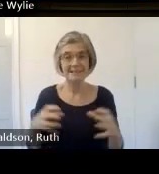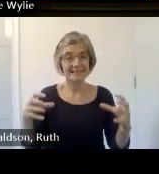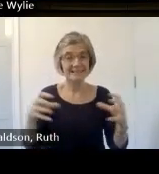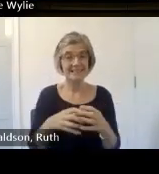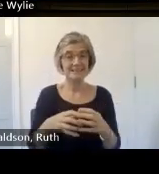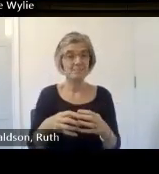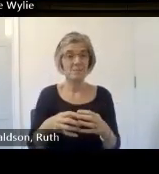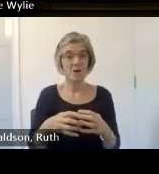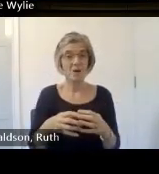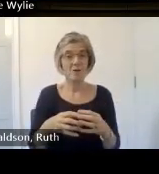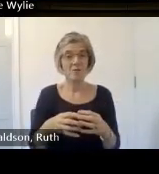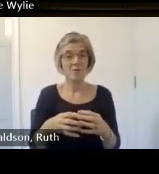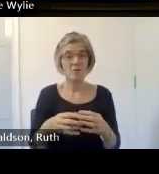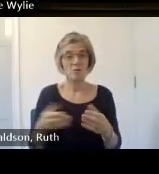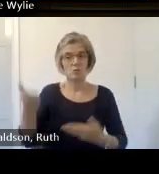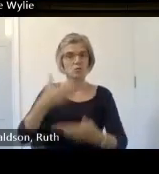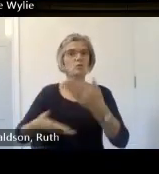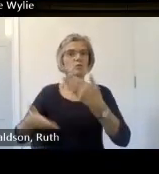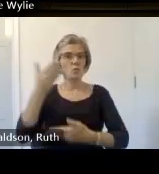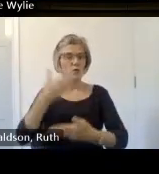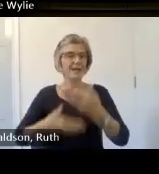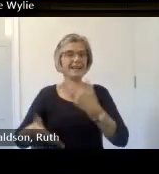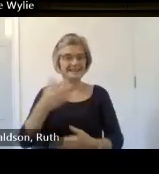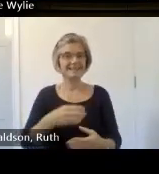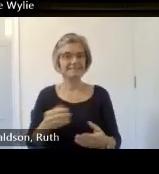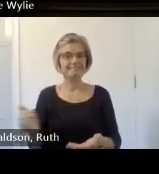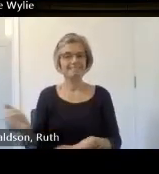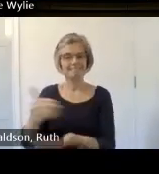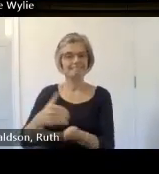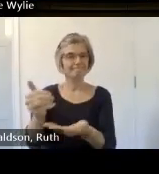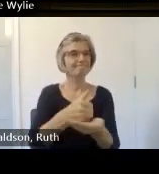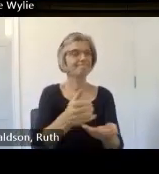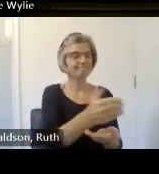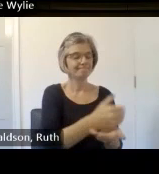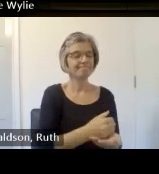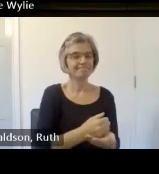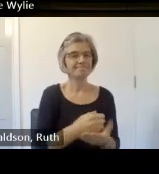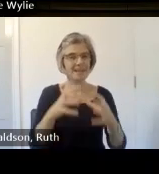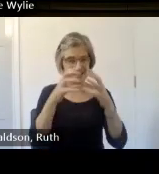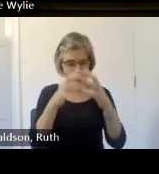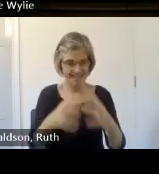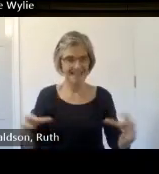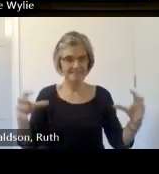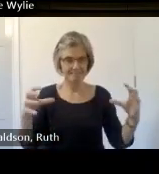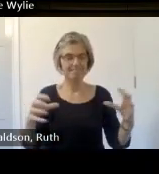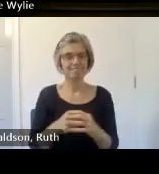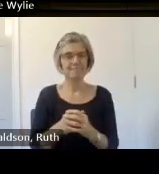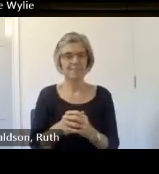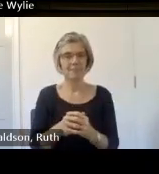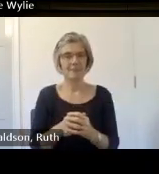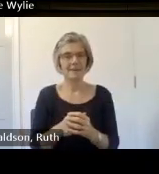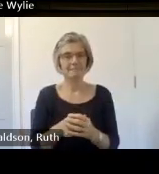more about that kind of worked on this project and brought these stories to life um the coast